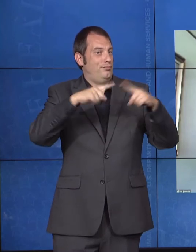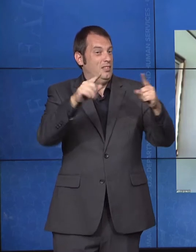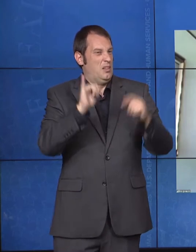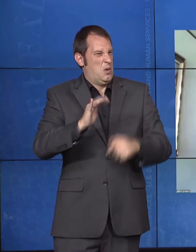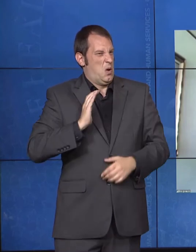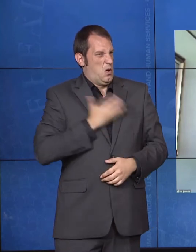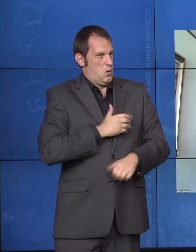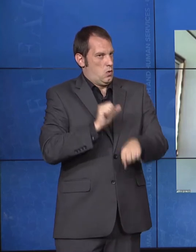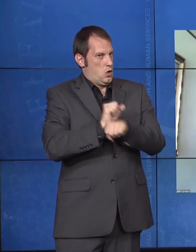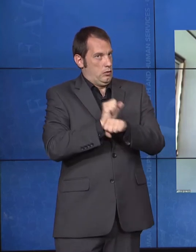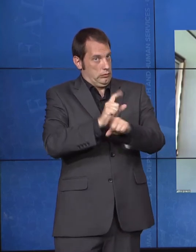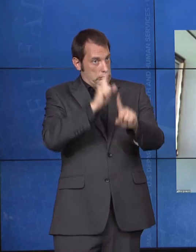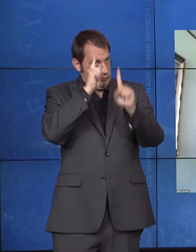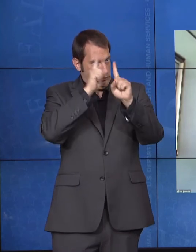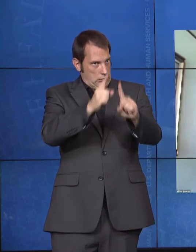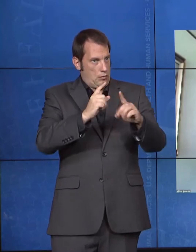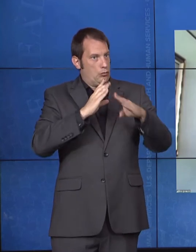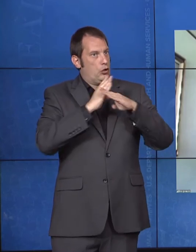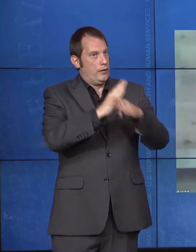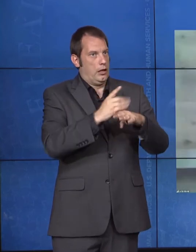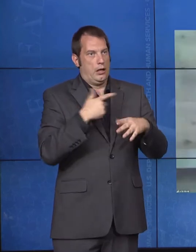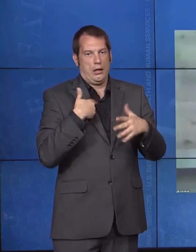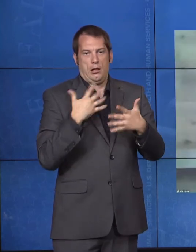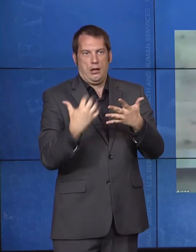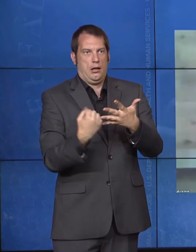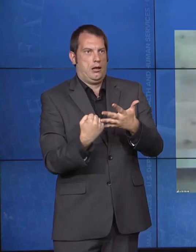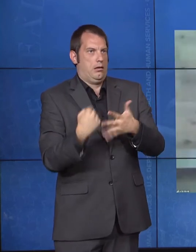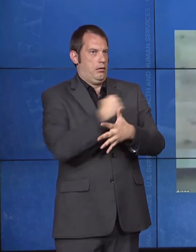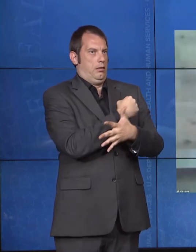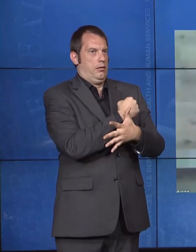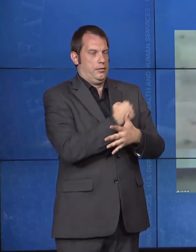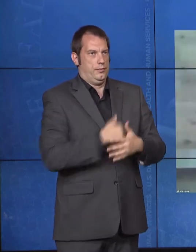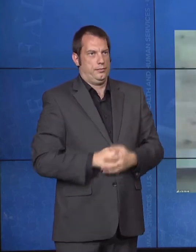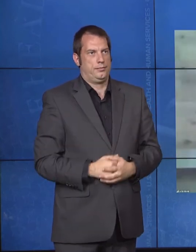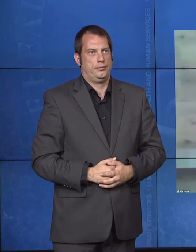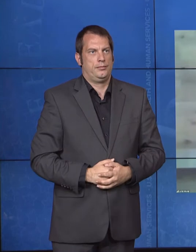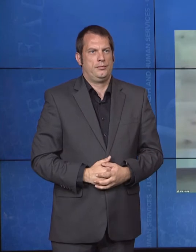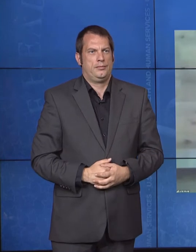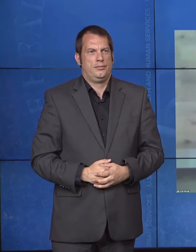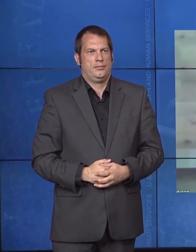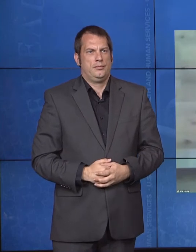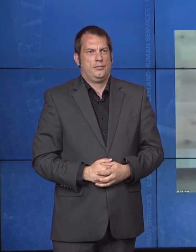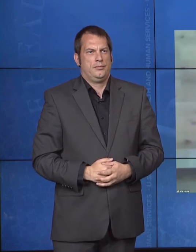Julie Hocker: Thanks, Lynn. And, you know, I want to stay on the point that you made